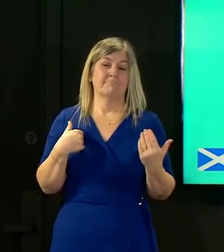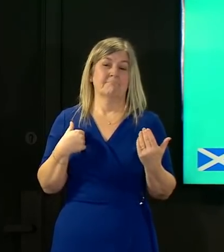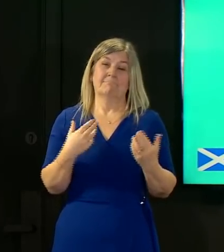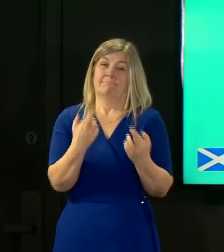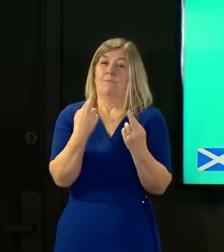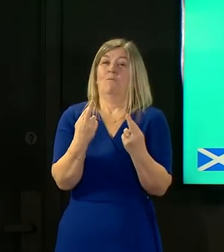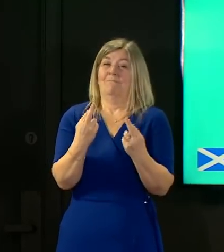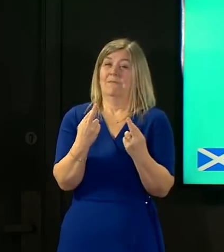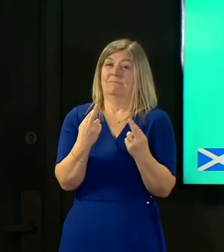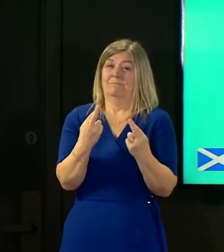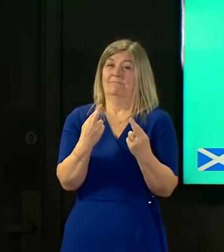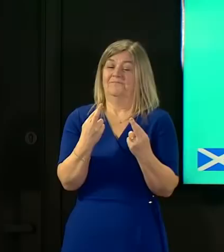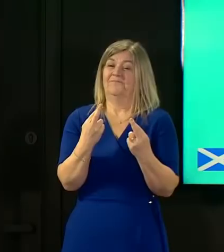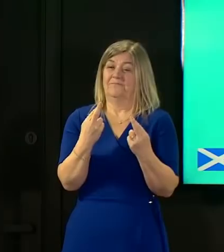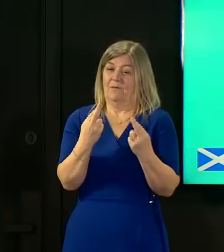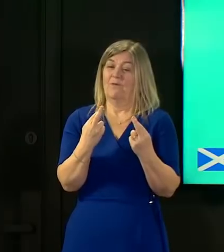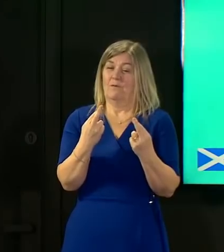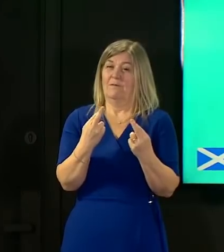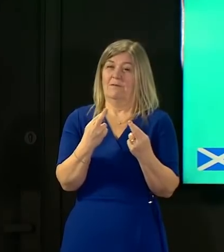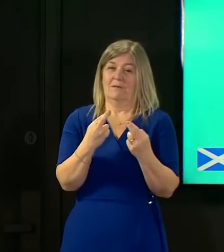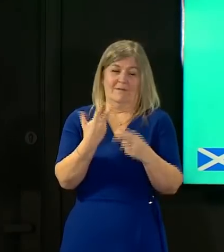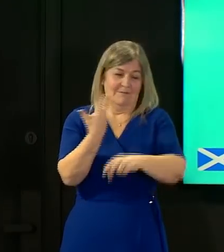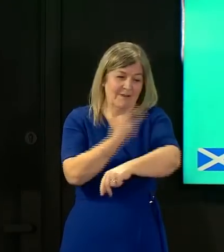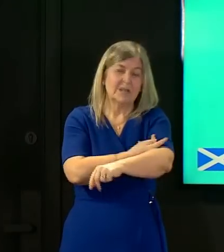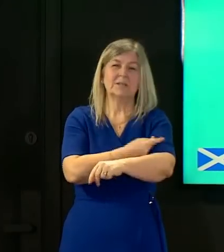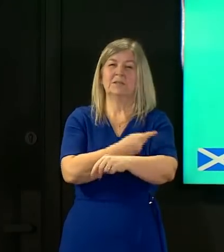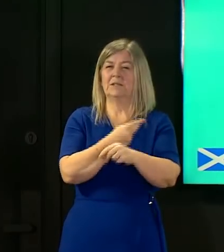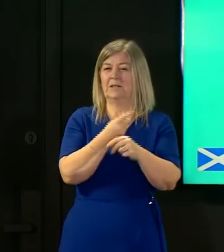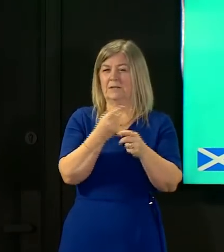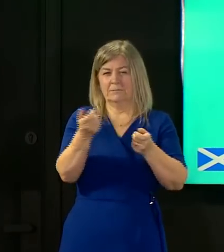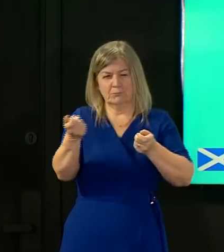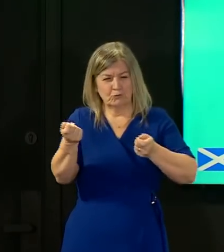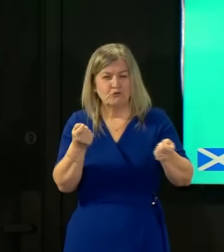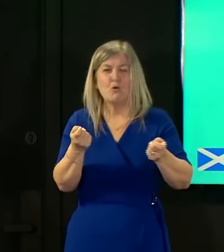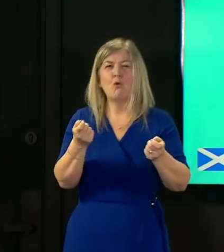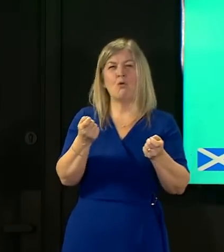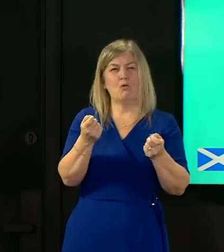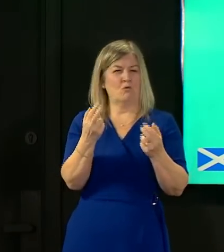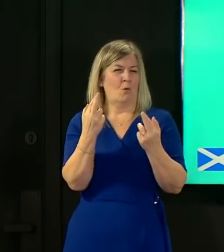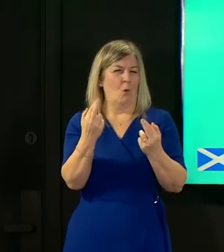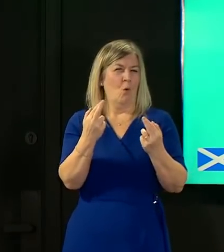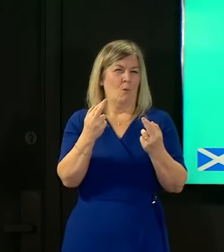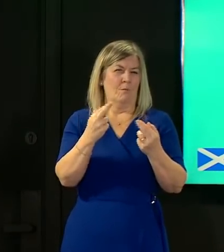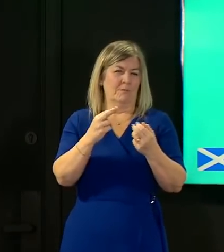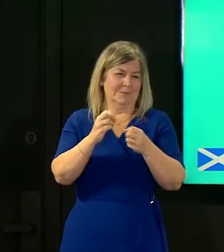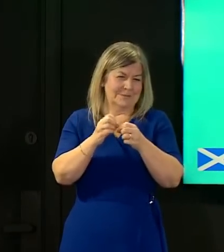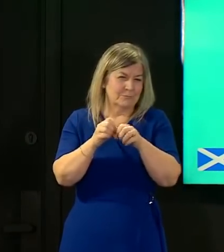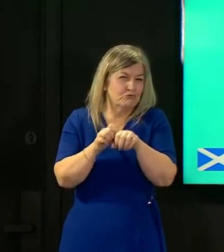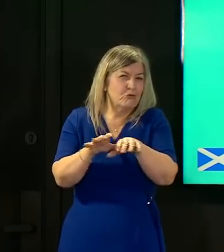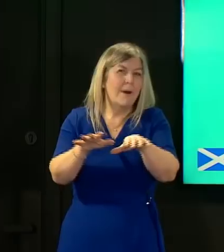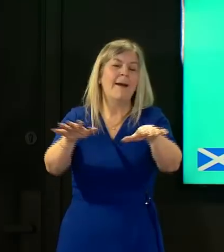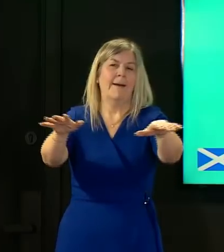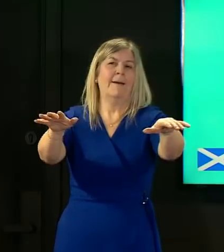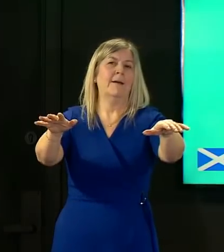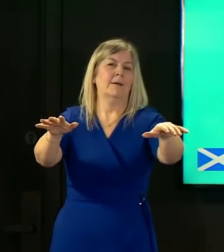quite a powerful impact in terms of the way that vaccines act against it and so i can still see the